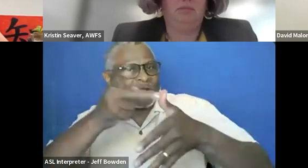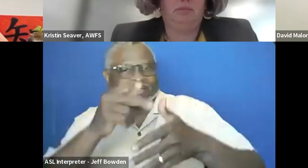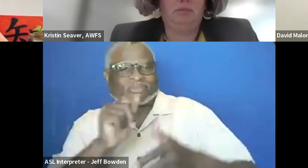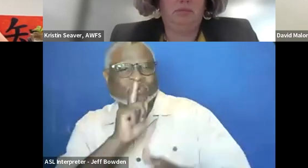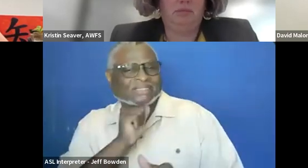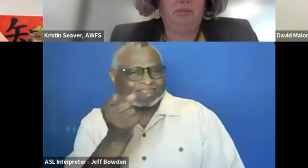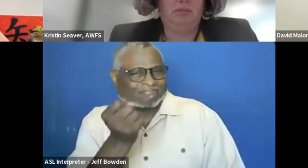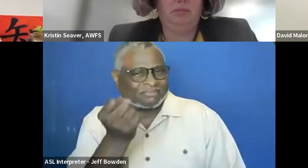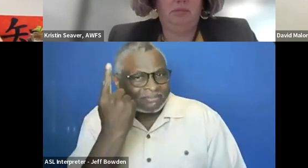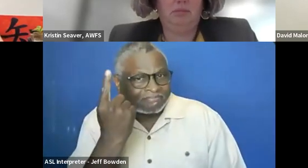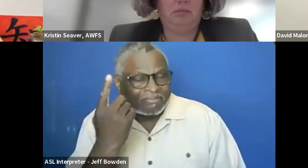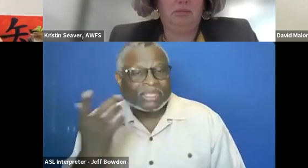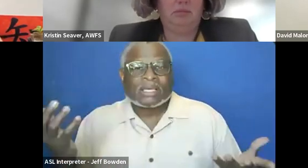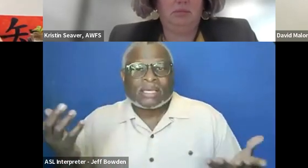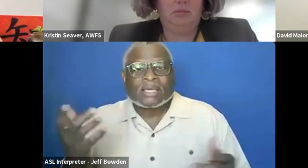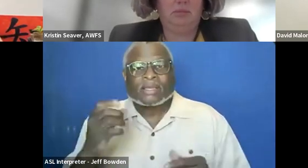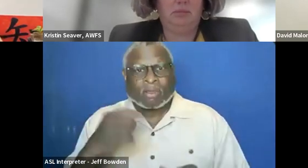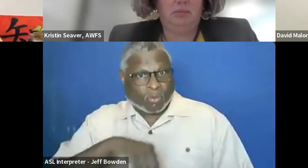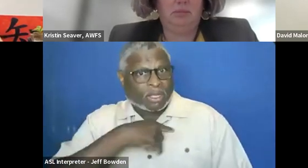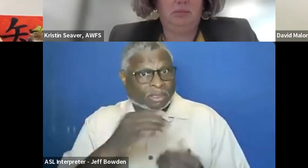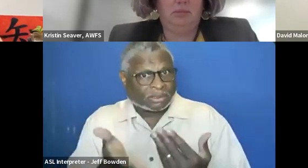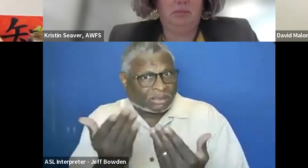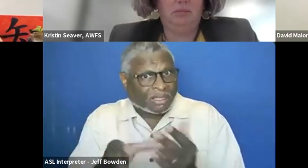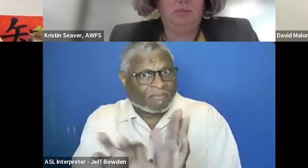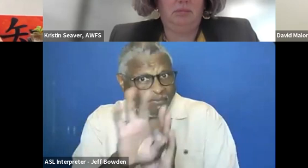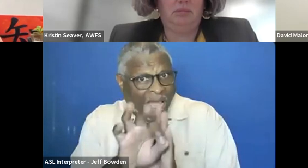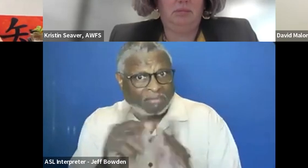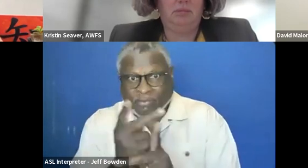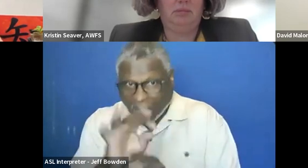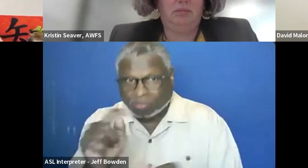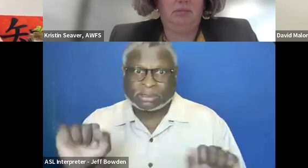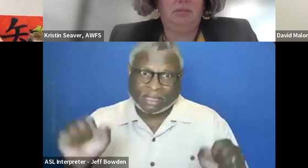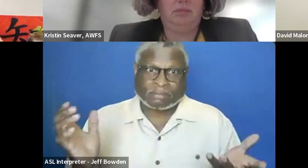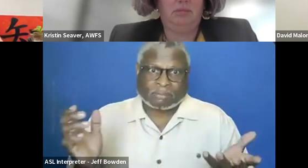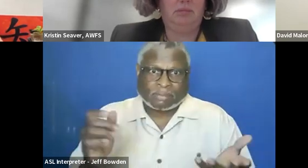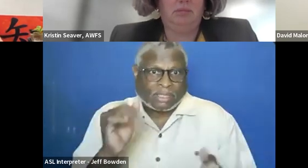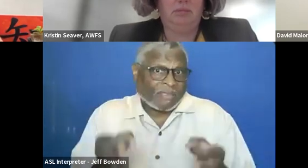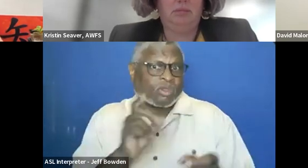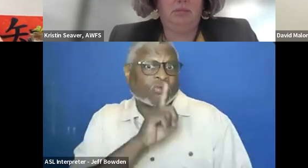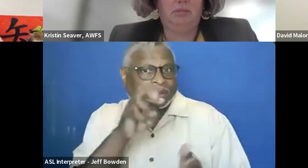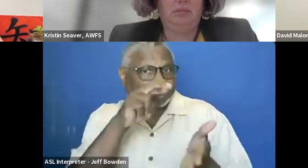We could have found; we could've figured it out like we really researched this.